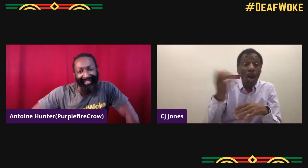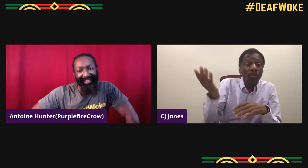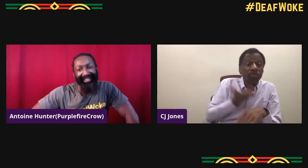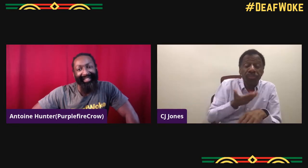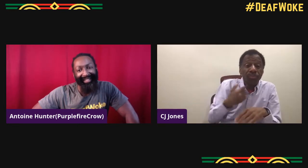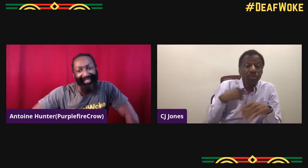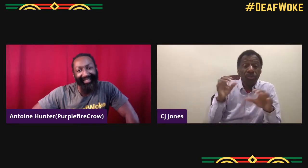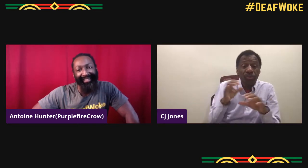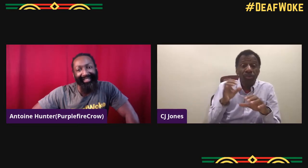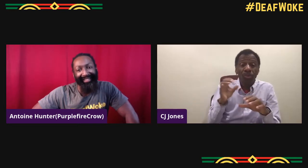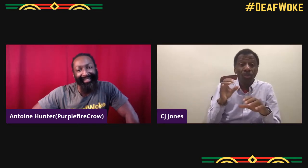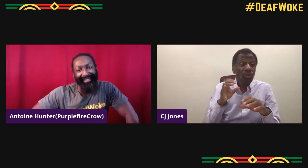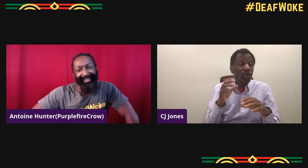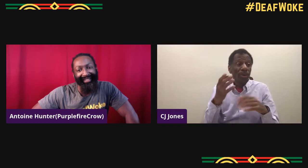We wanted to offer our talents.